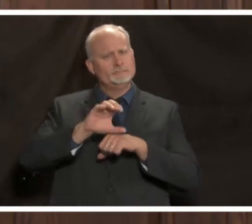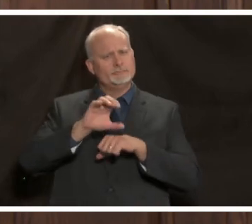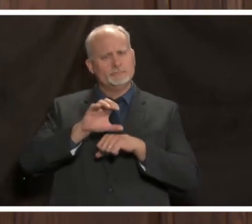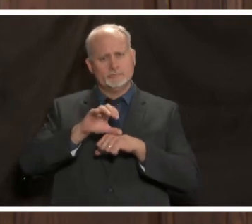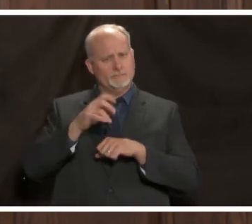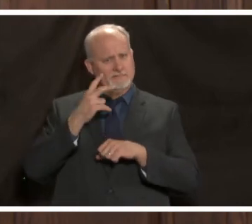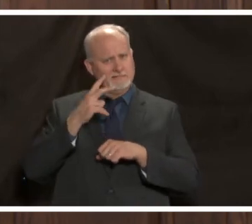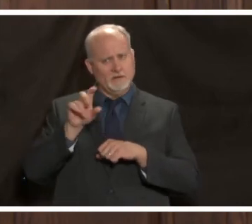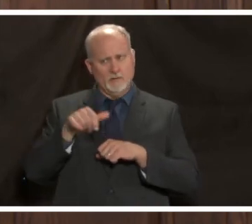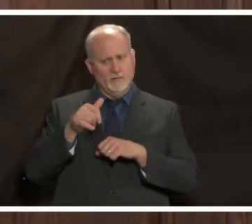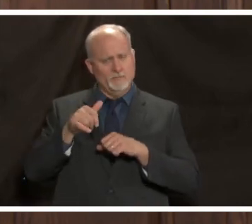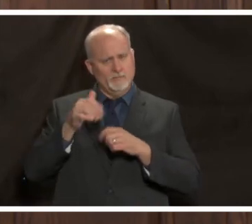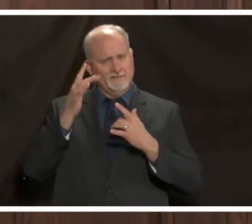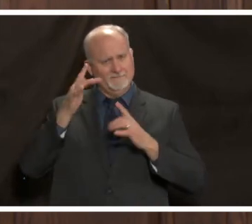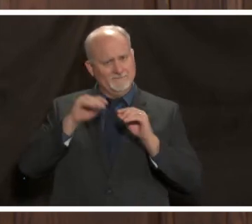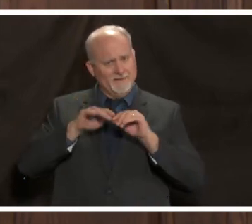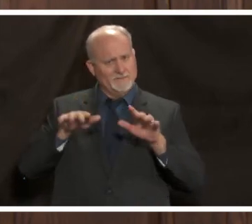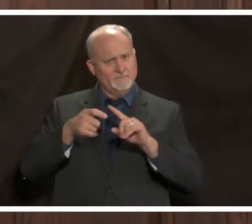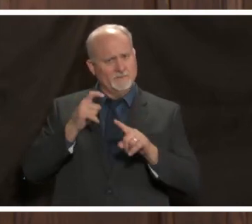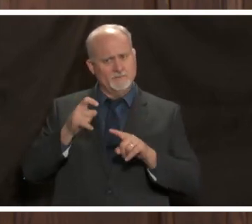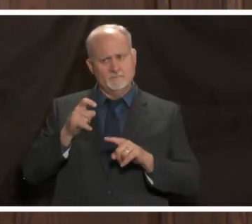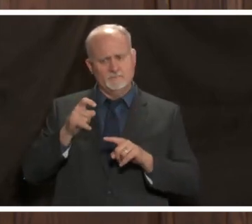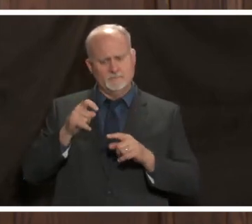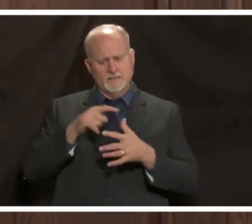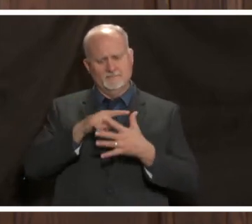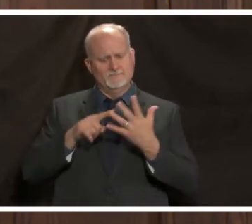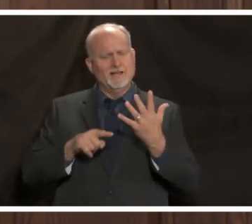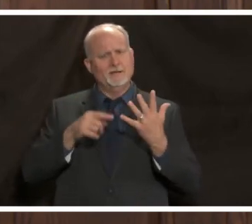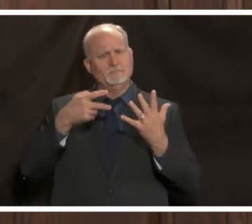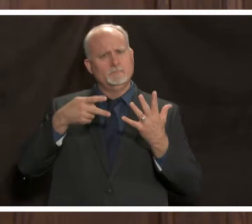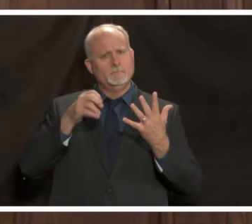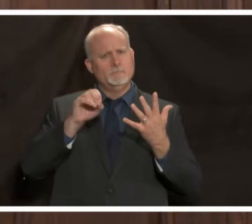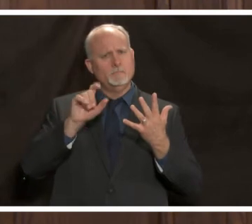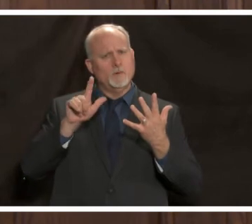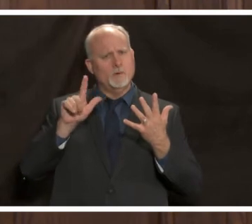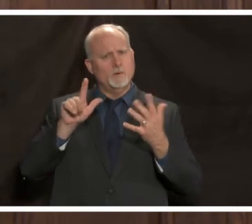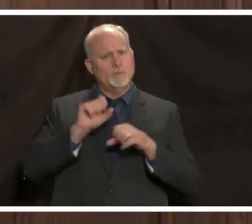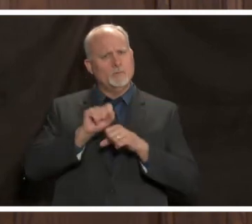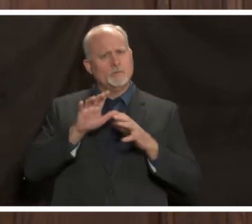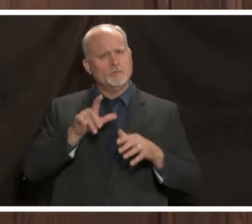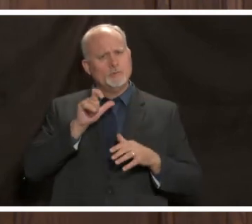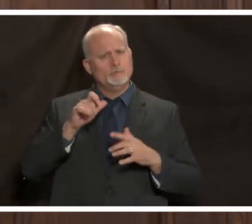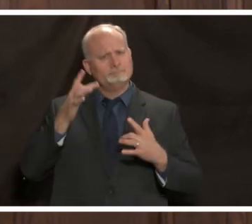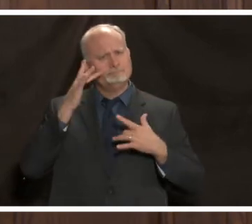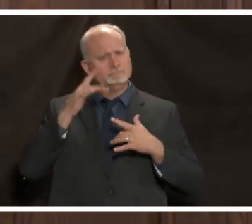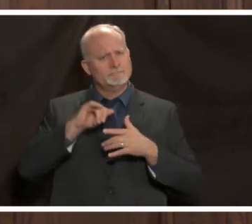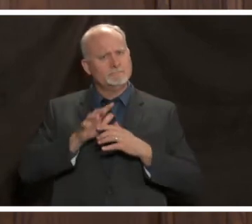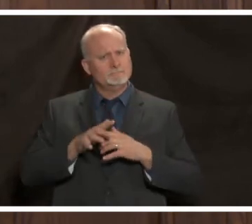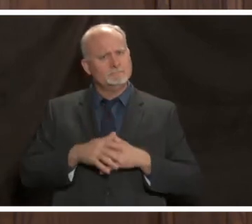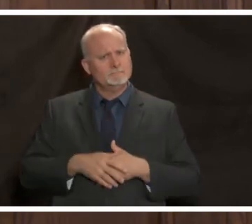infections from that from the five poll workers who were found there i've not heard any specific